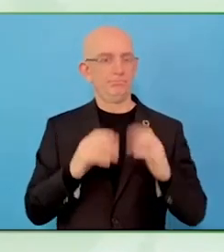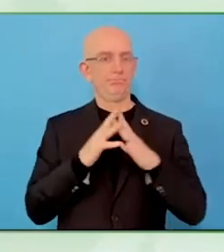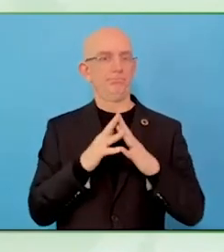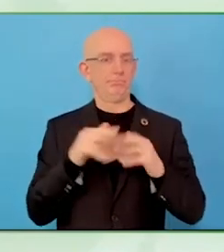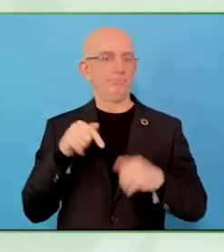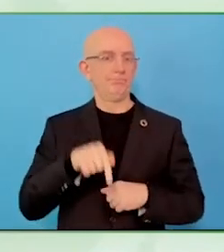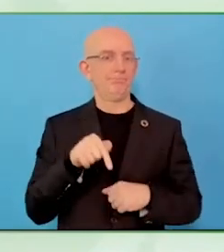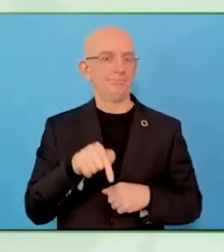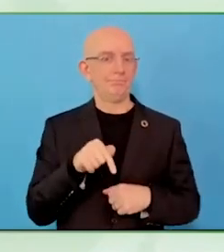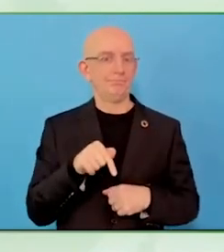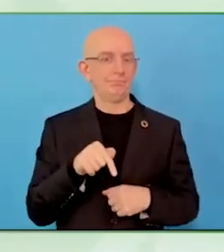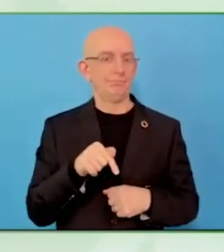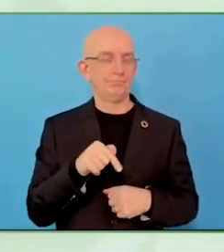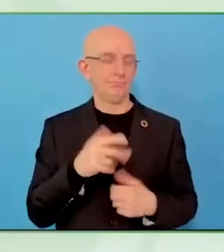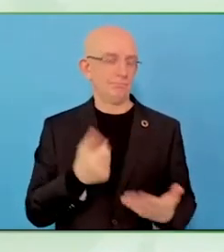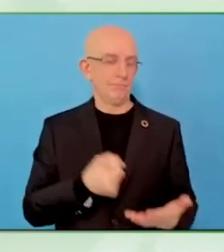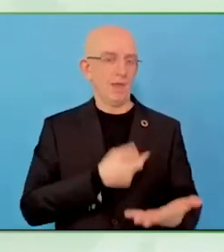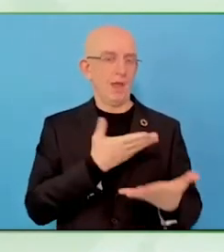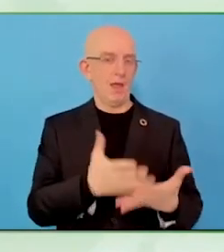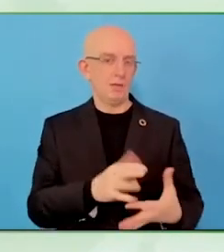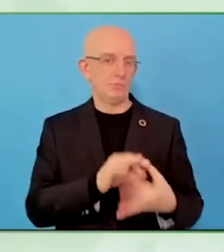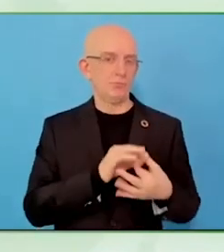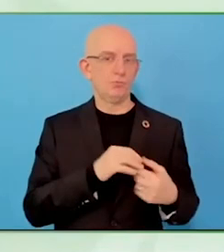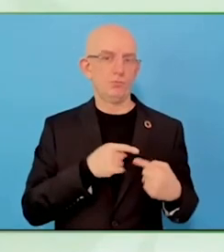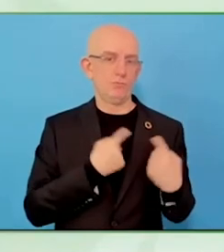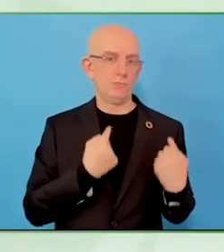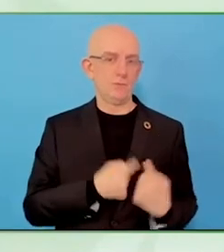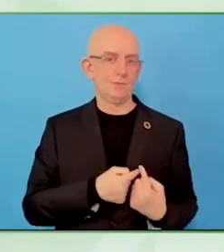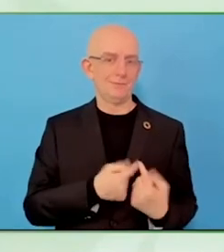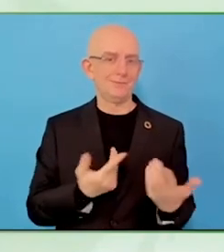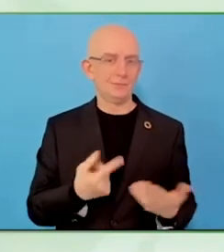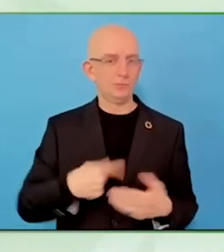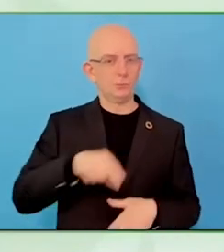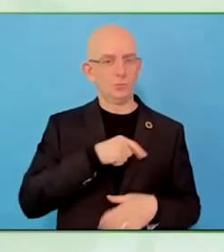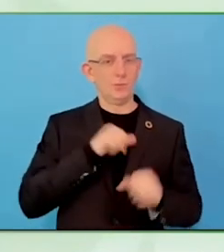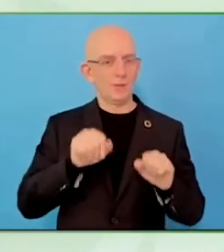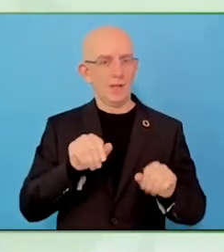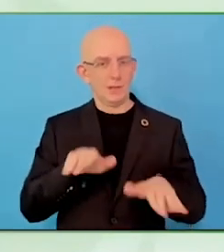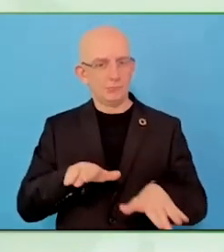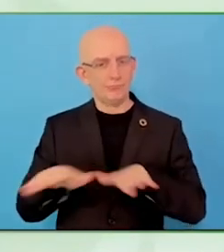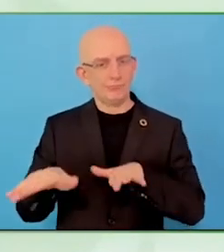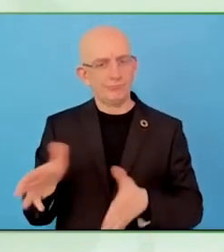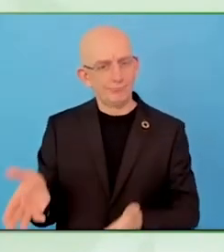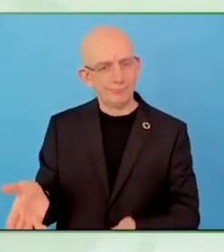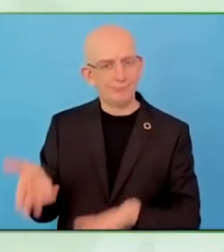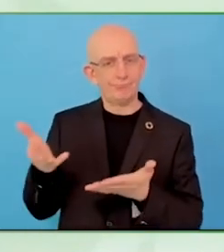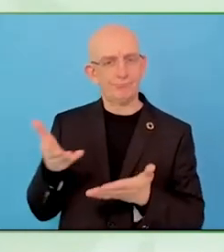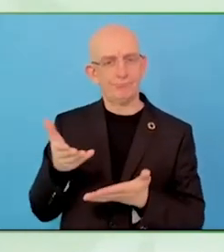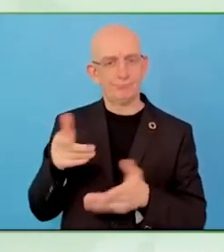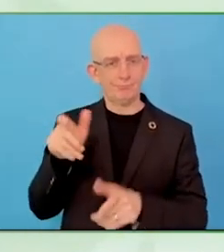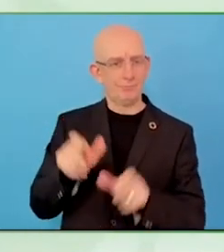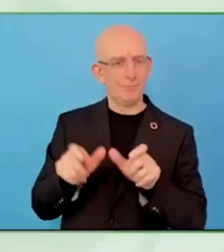through the art, through painting, through film, through exhibitions. This is where we started from.